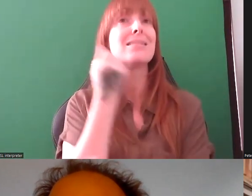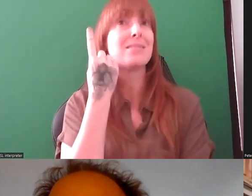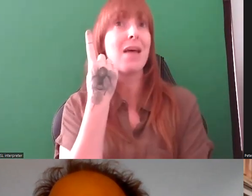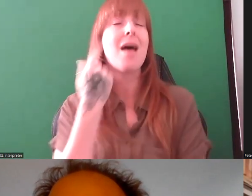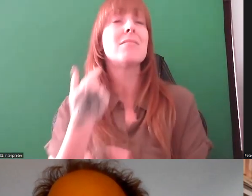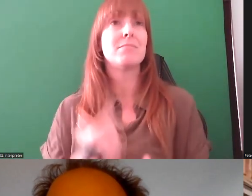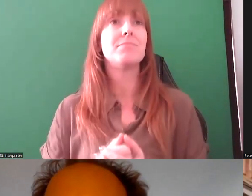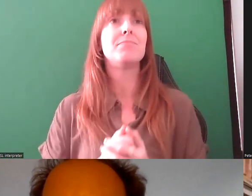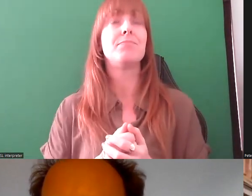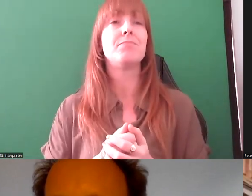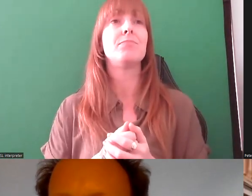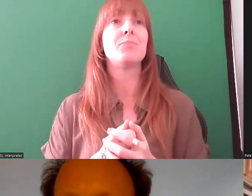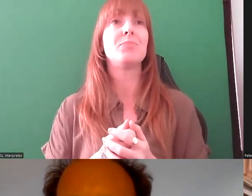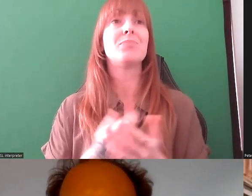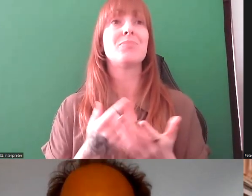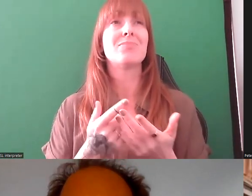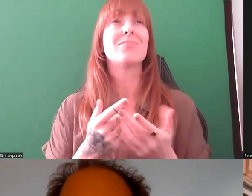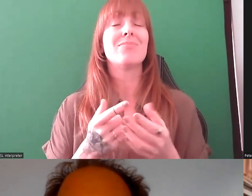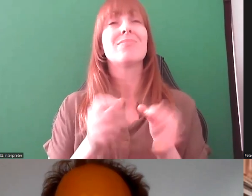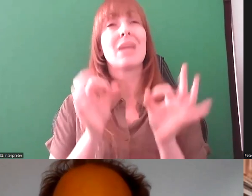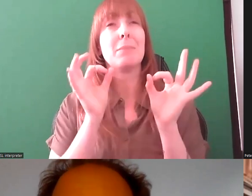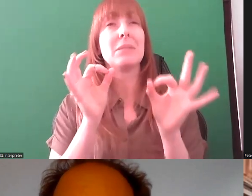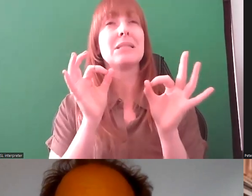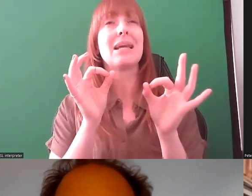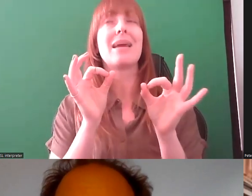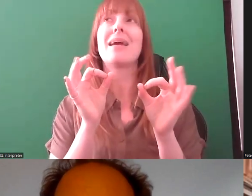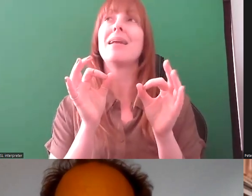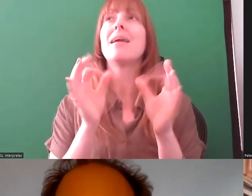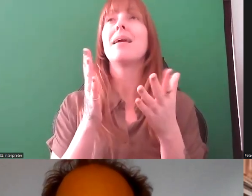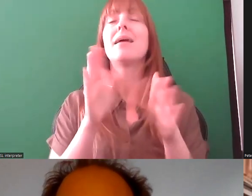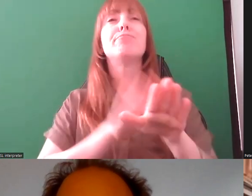in terms of just taking the time to kind of build those relationships in person with people